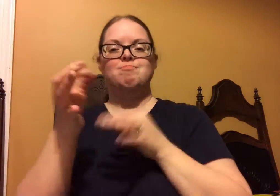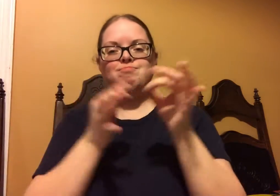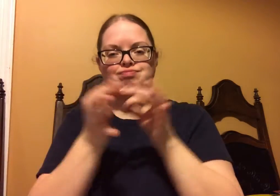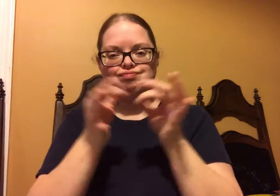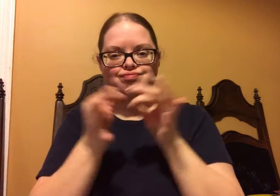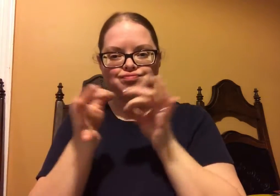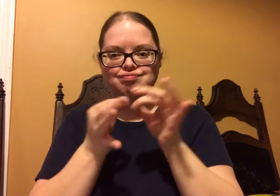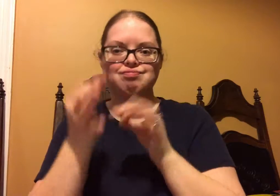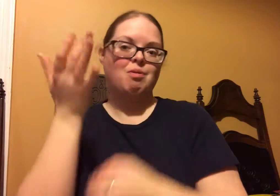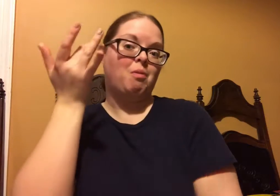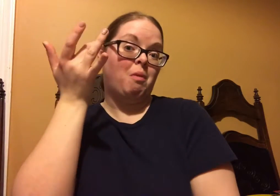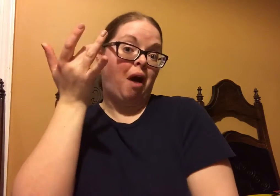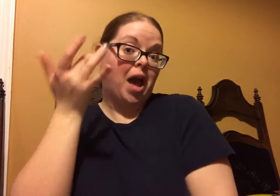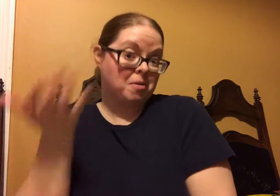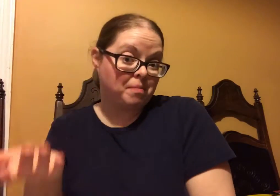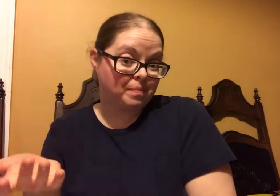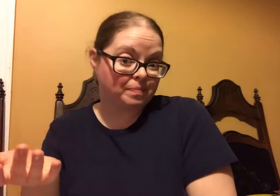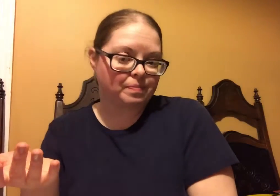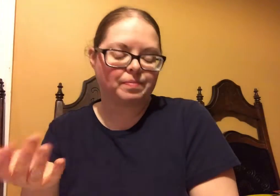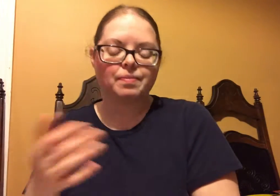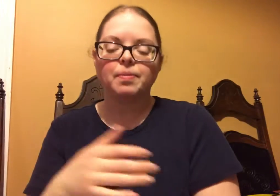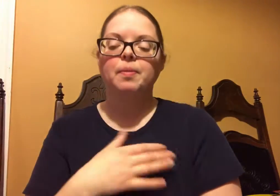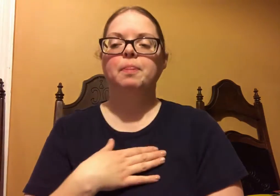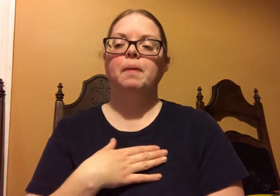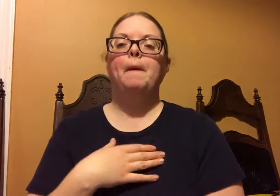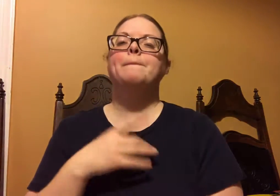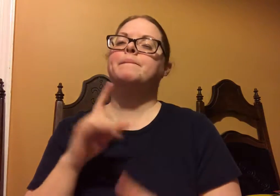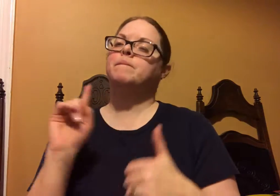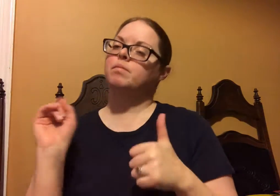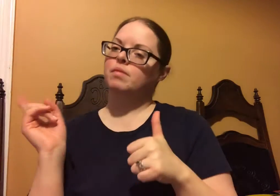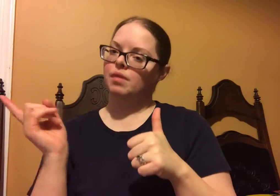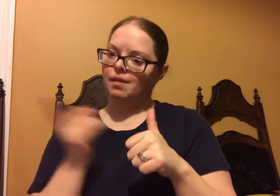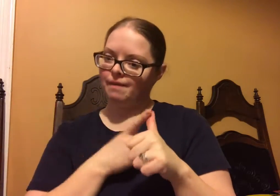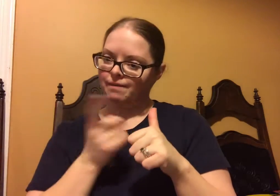So today I want to explain why I prefer Young Living,